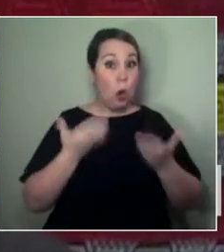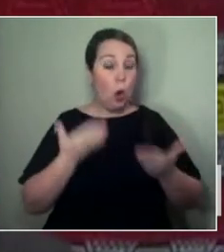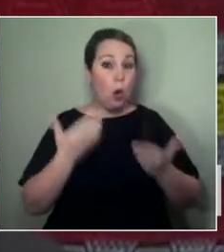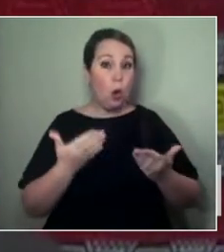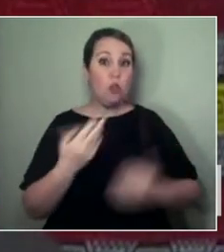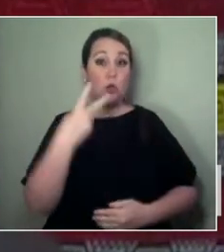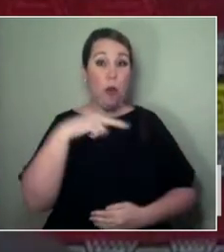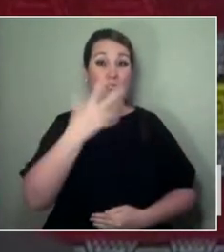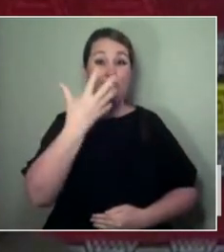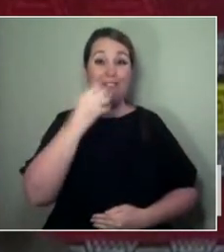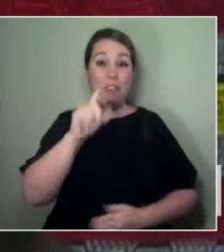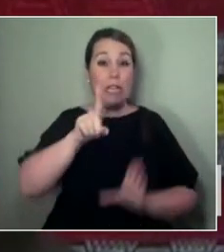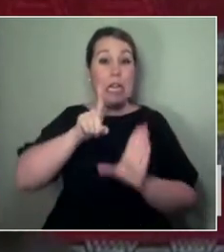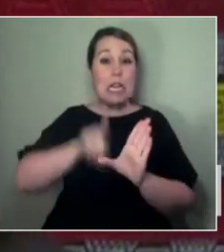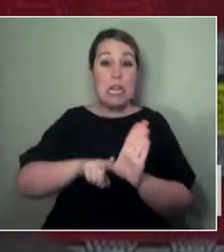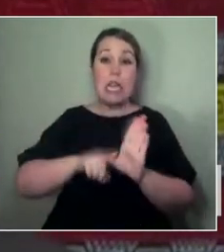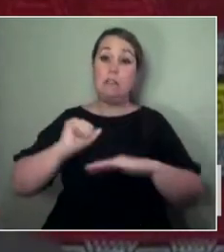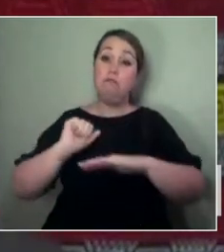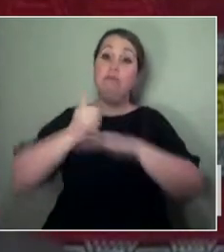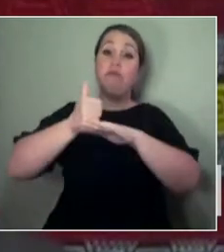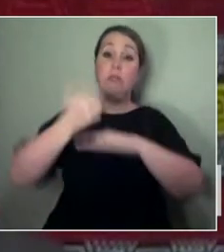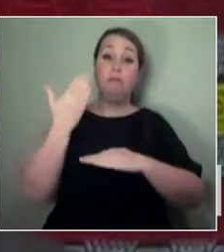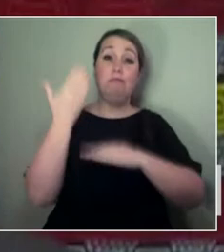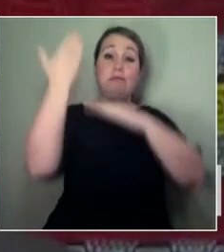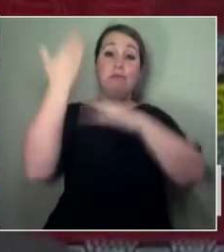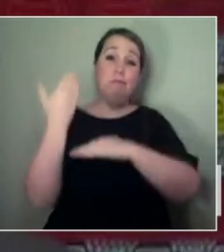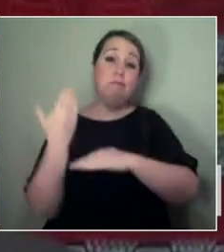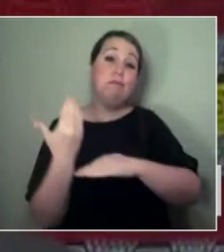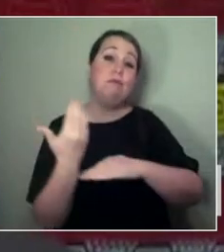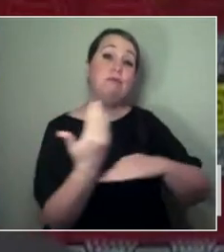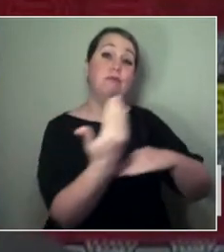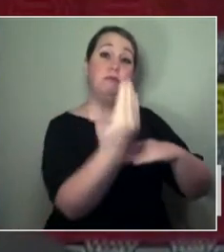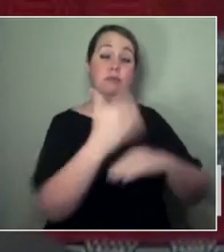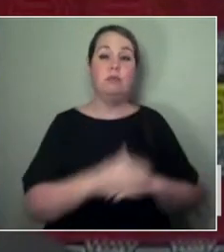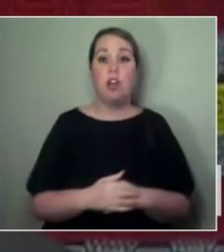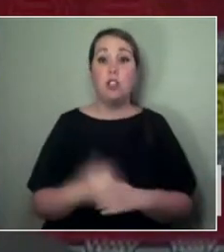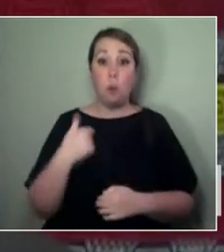with myself, Ahilapalapa Rands, Jo Walsh and Lyall Hakaraia.